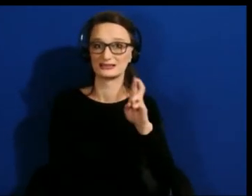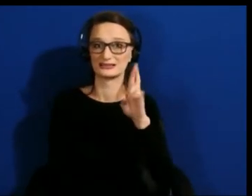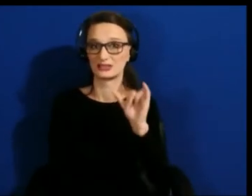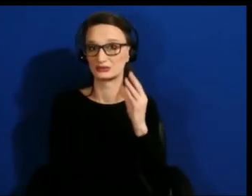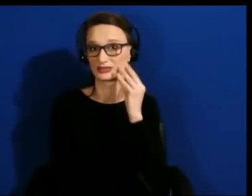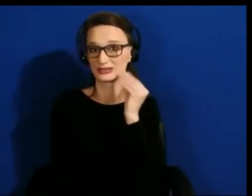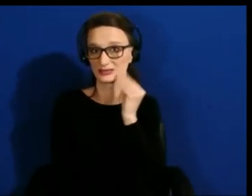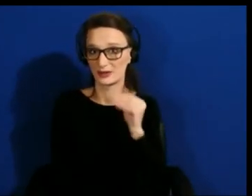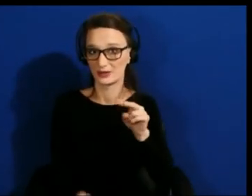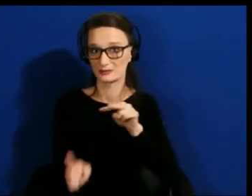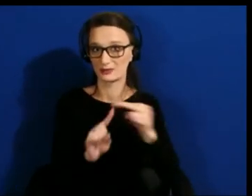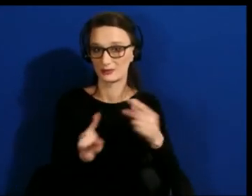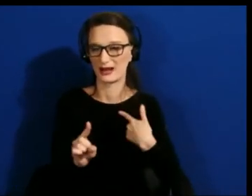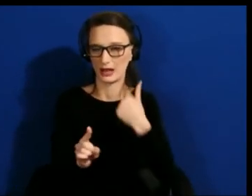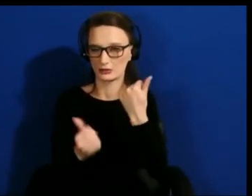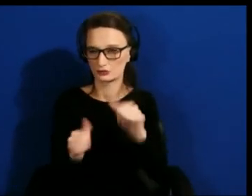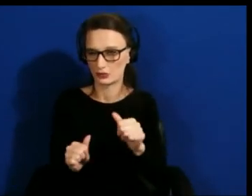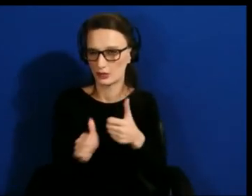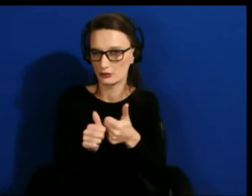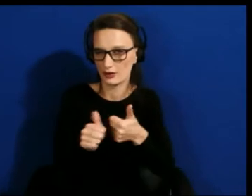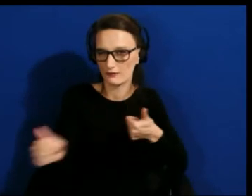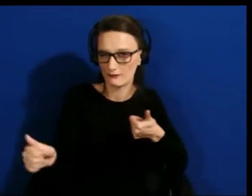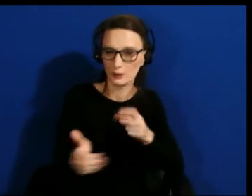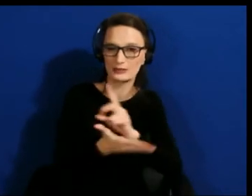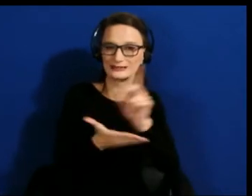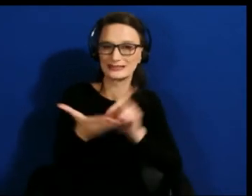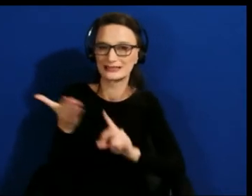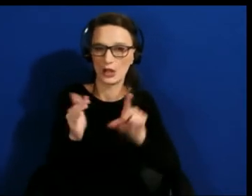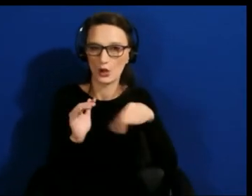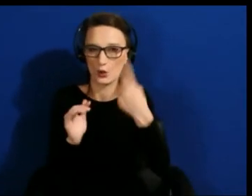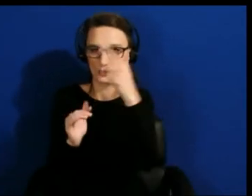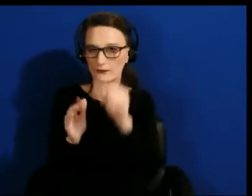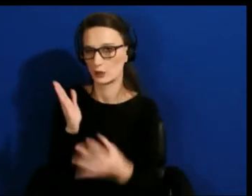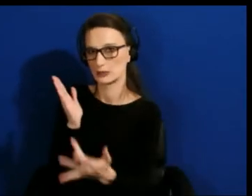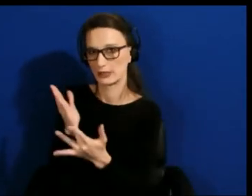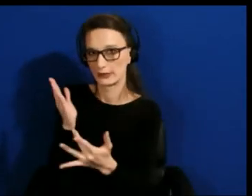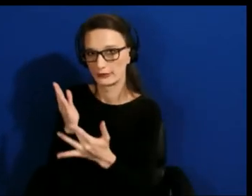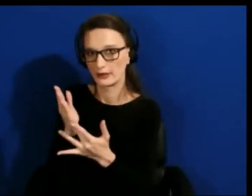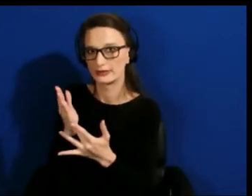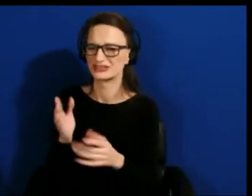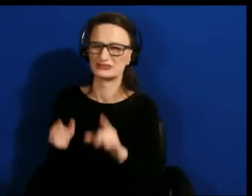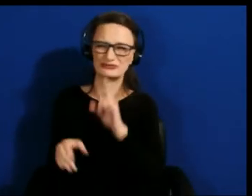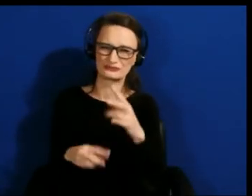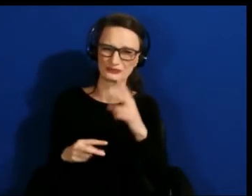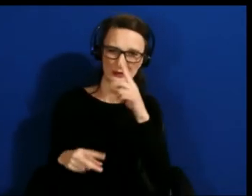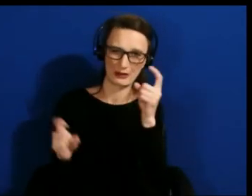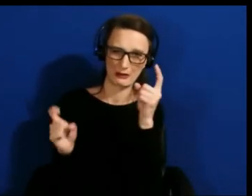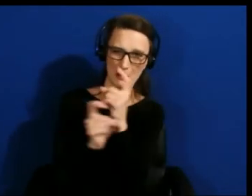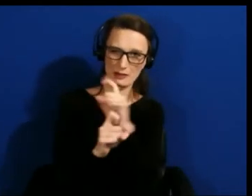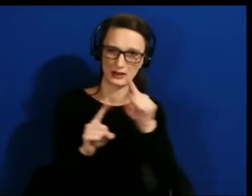designing for the technology. It's very complicated when we design just for technology or one tool.